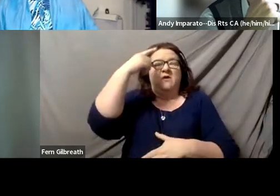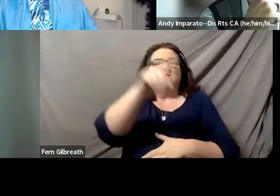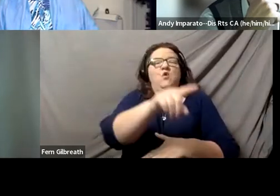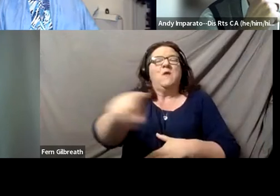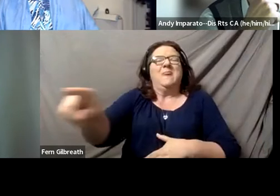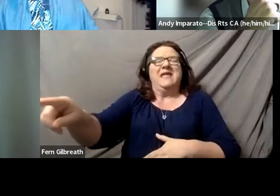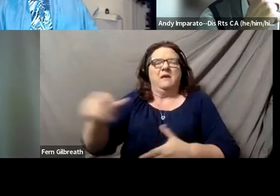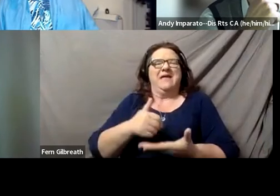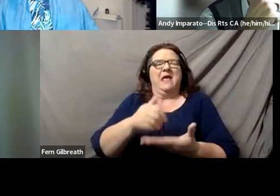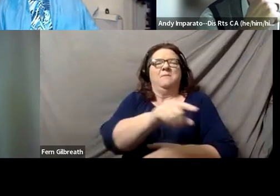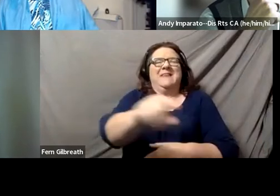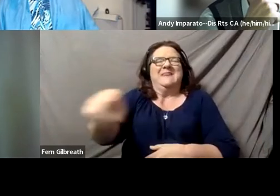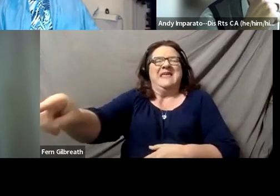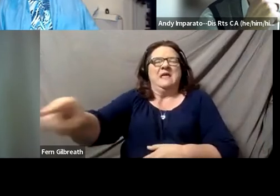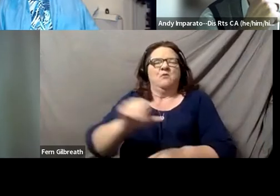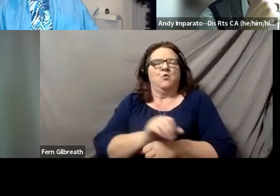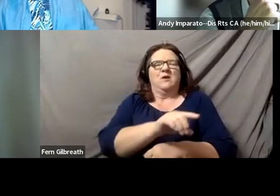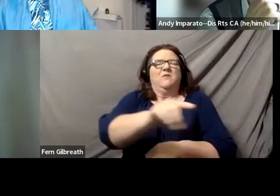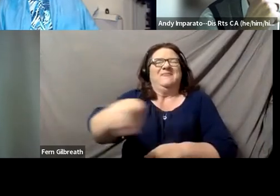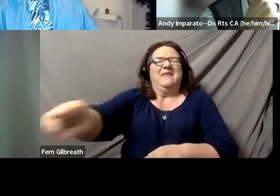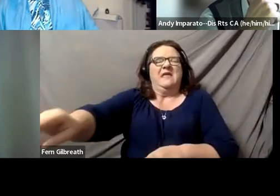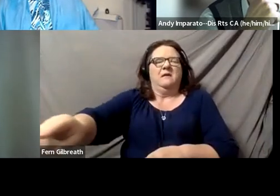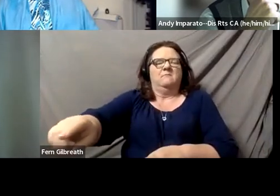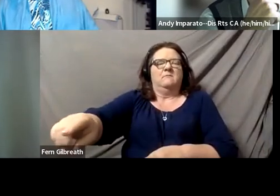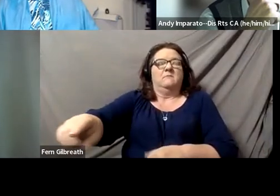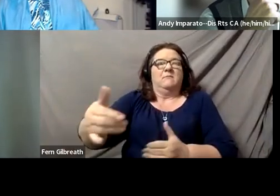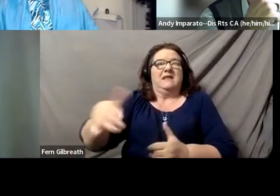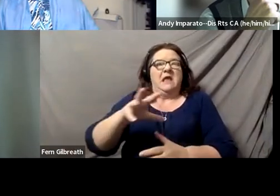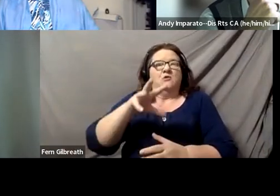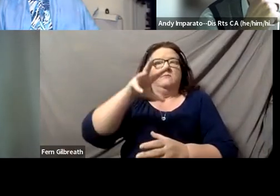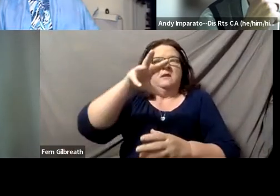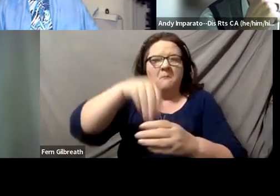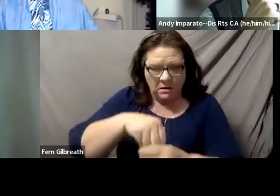I was working with them to be part of